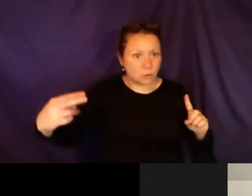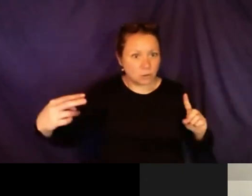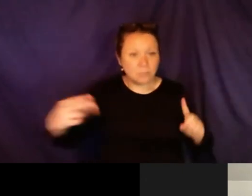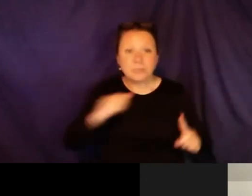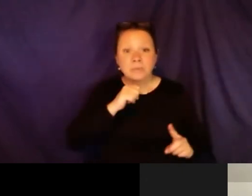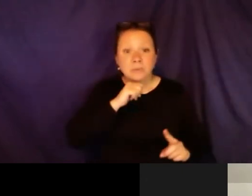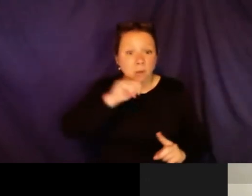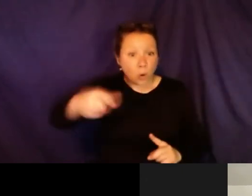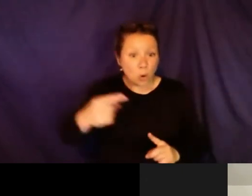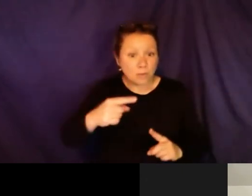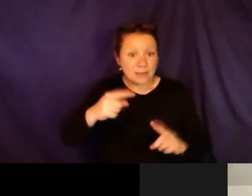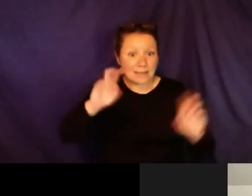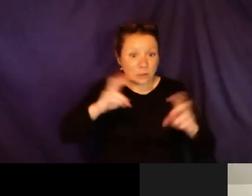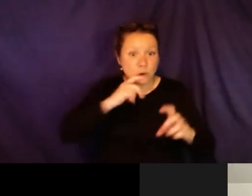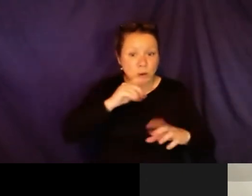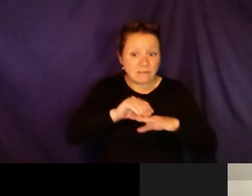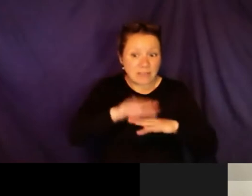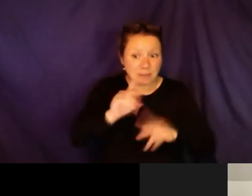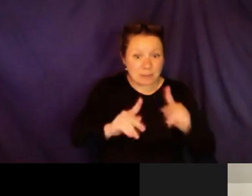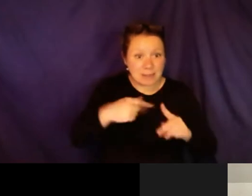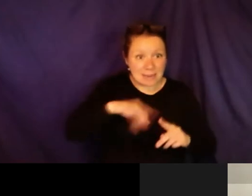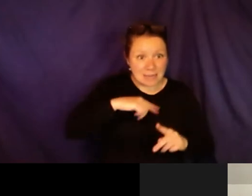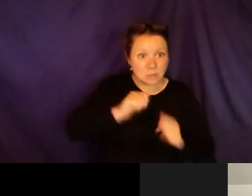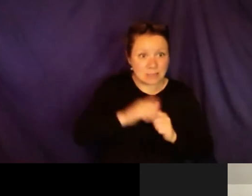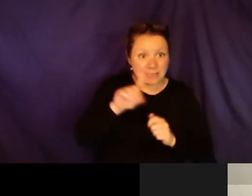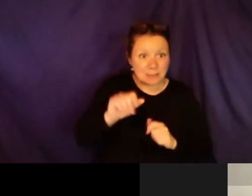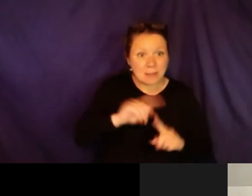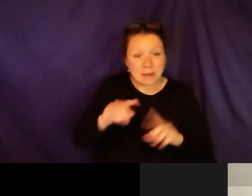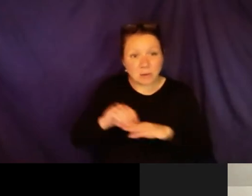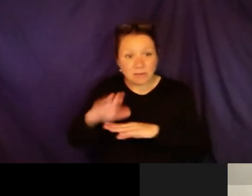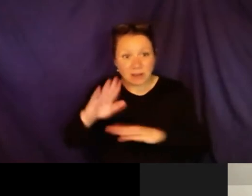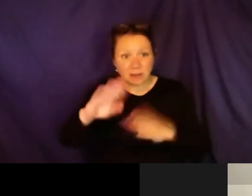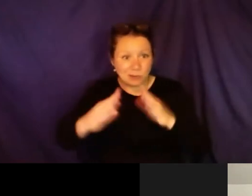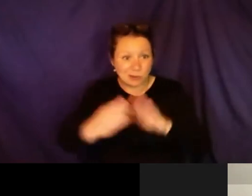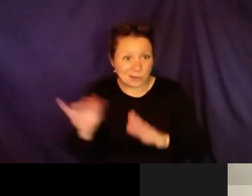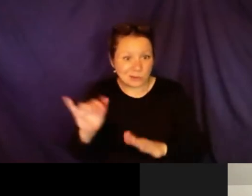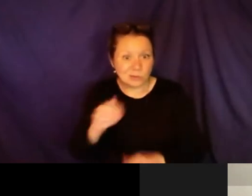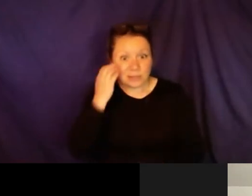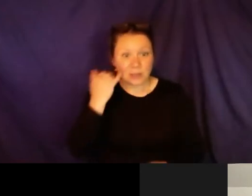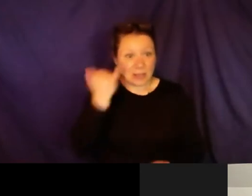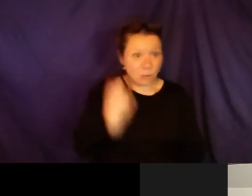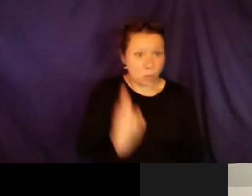see this as a whole broader scope of things around these issues that not only affect us